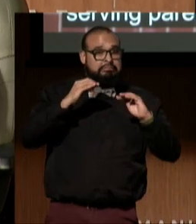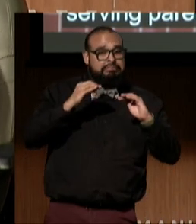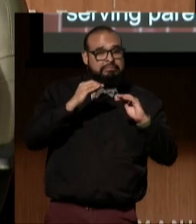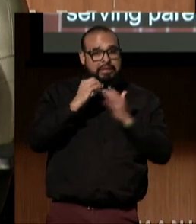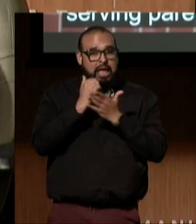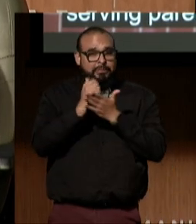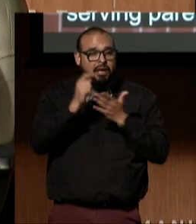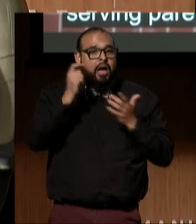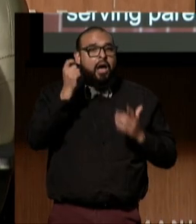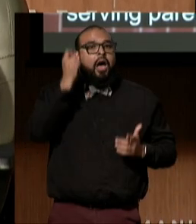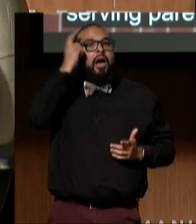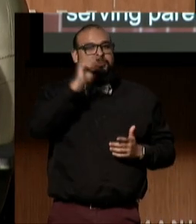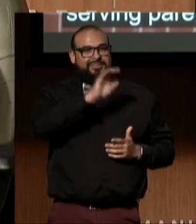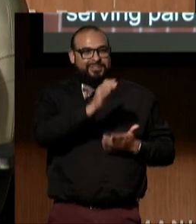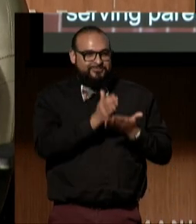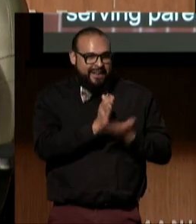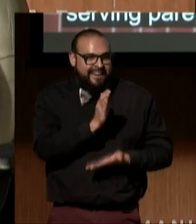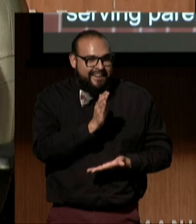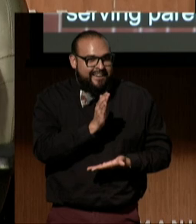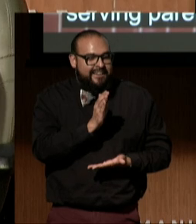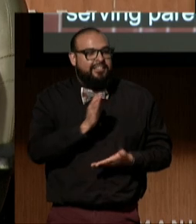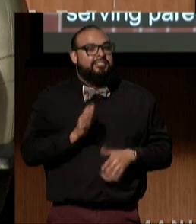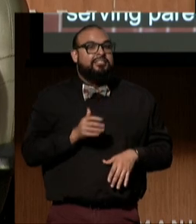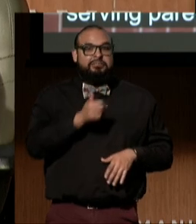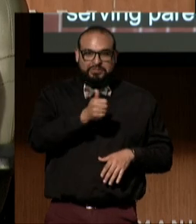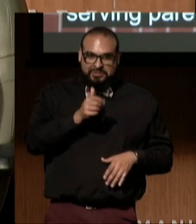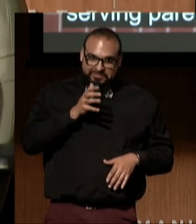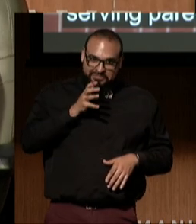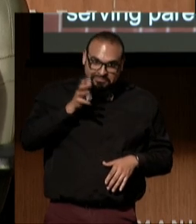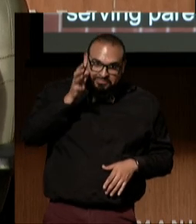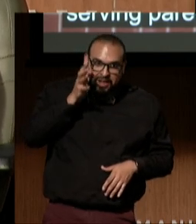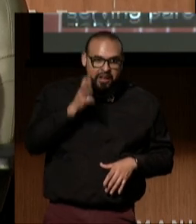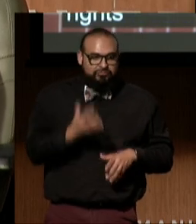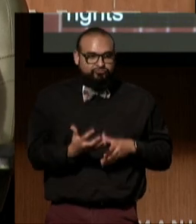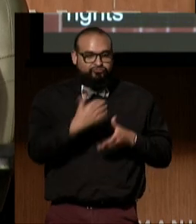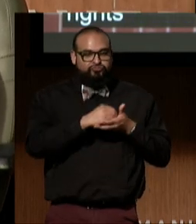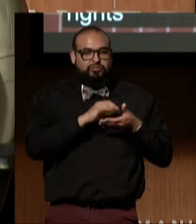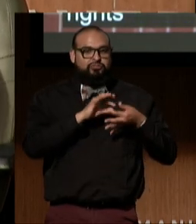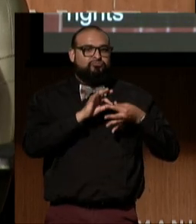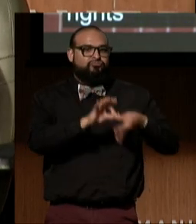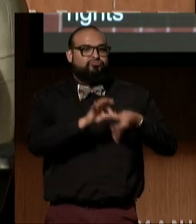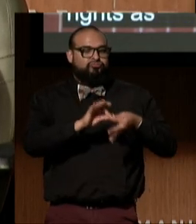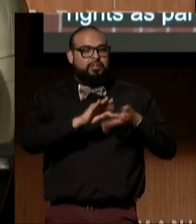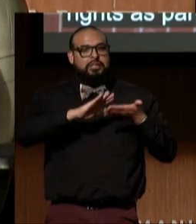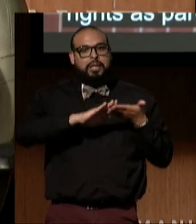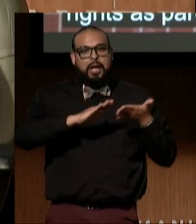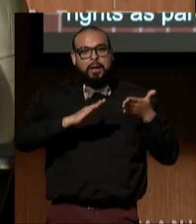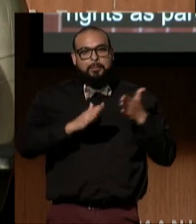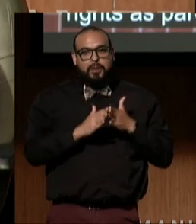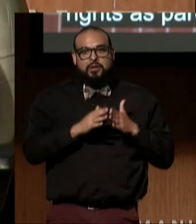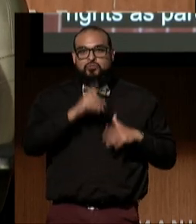their rights as parents in community with children with disabilities.